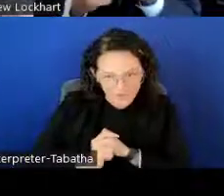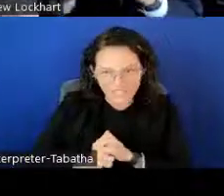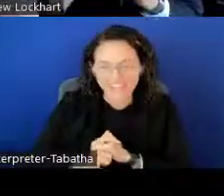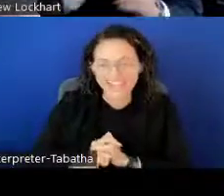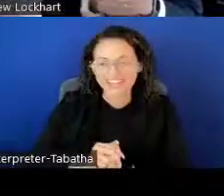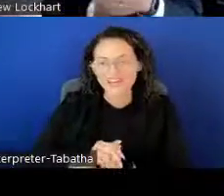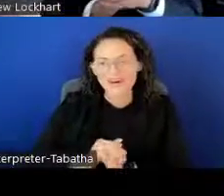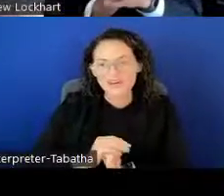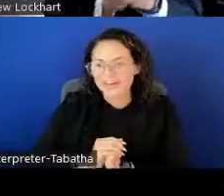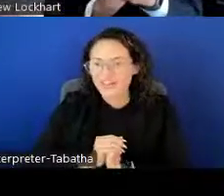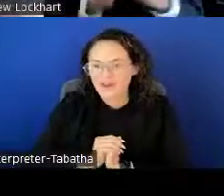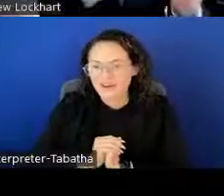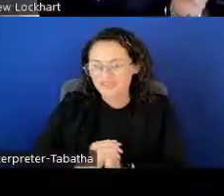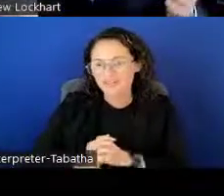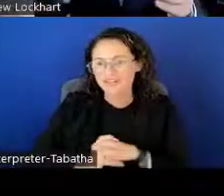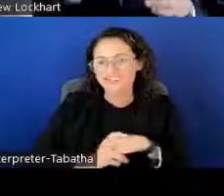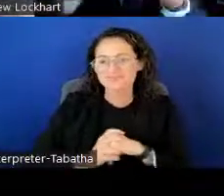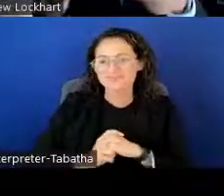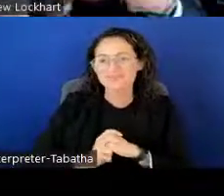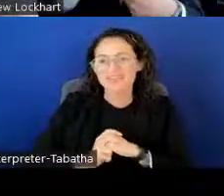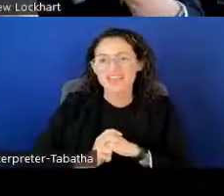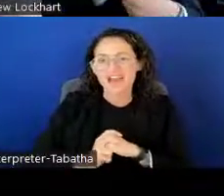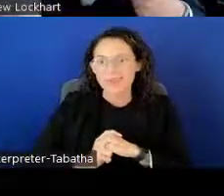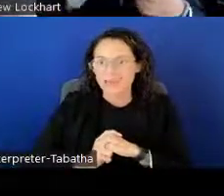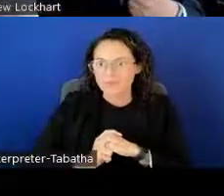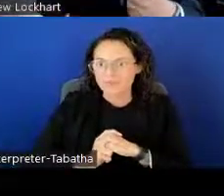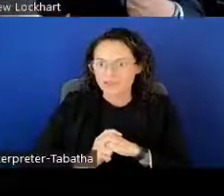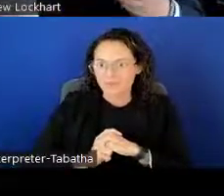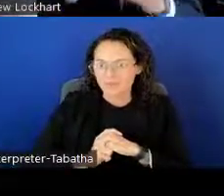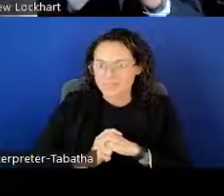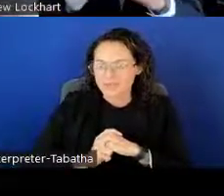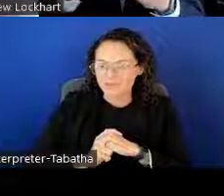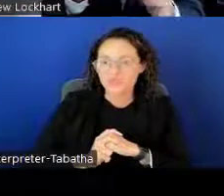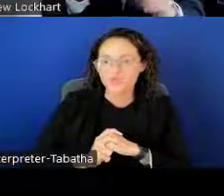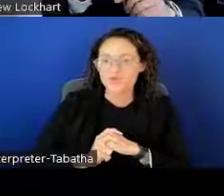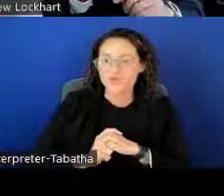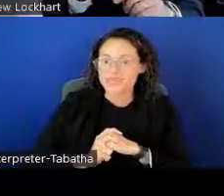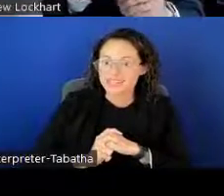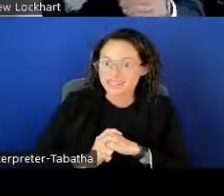Okay, hello, hello, everyone. I'm happy that everyone was able to join us today